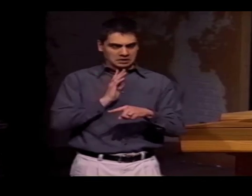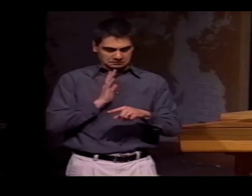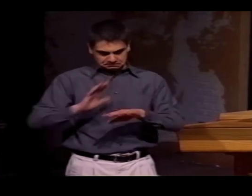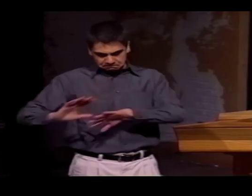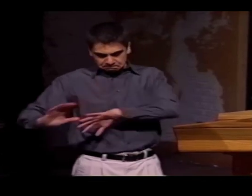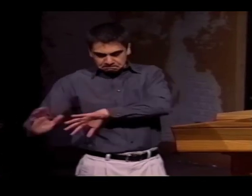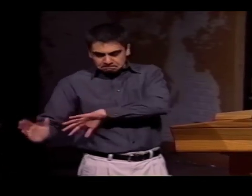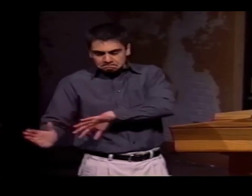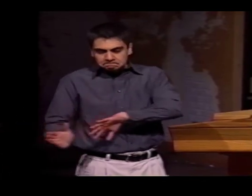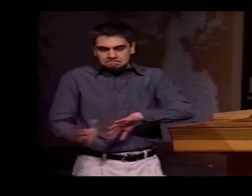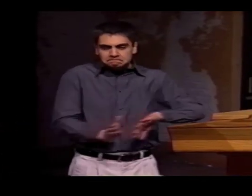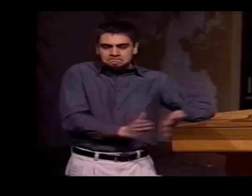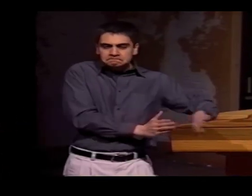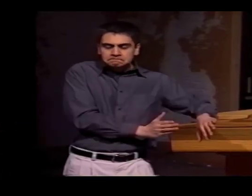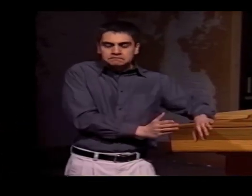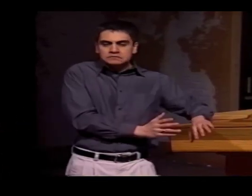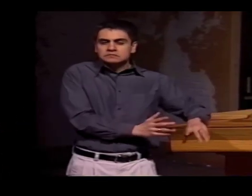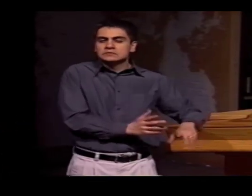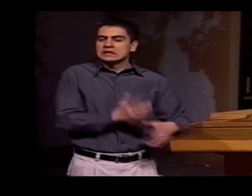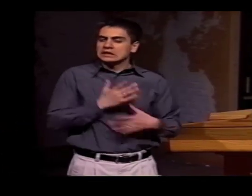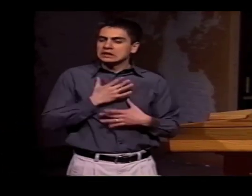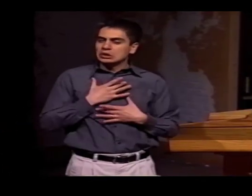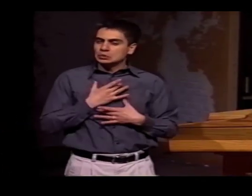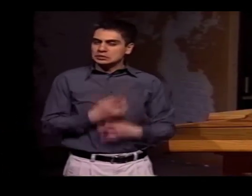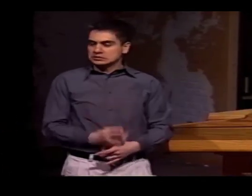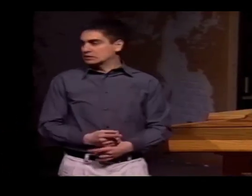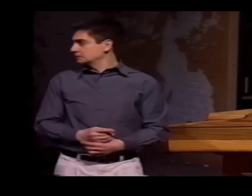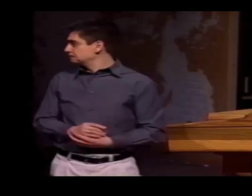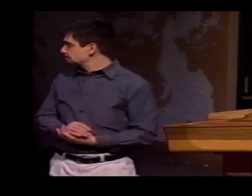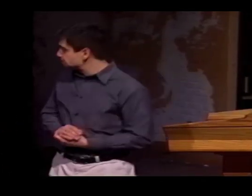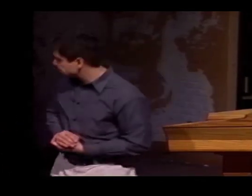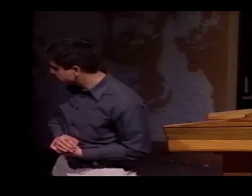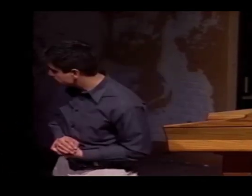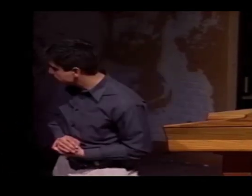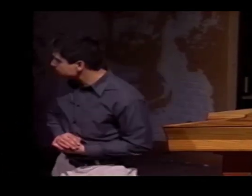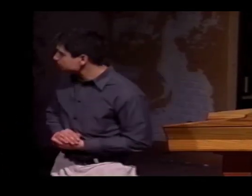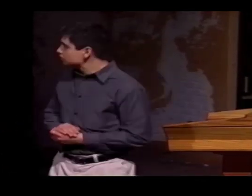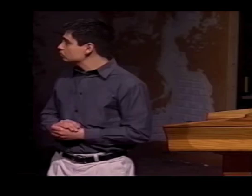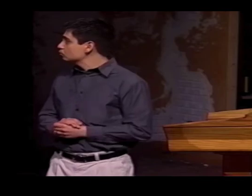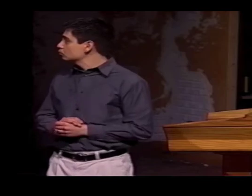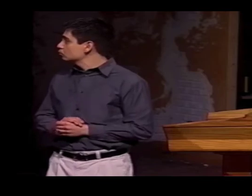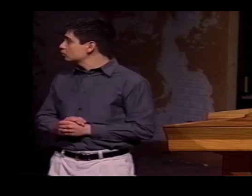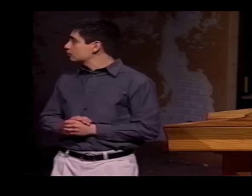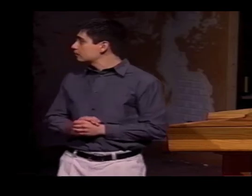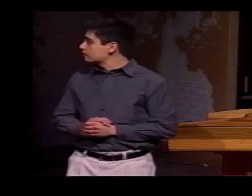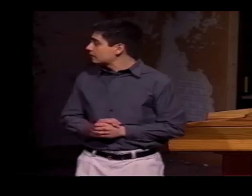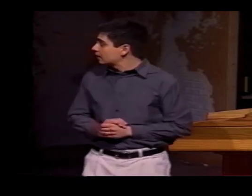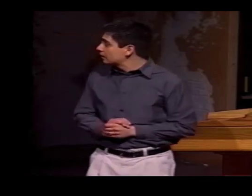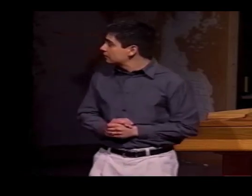OK, NOW I'M FINISHED TALKING ABOUT THE VARIOUS CATEGORIES OF SIGNS